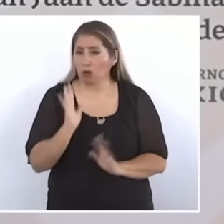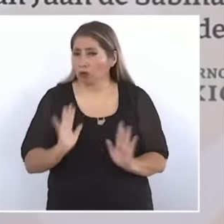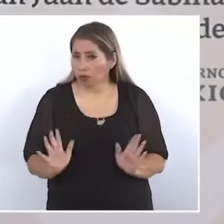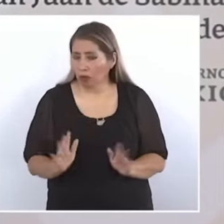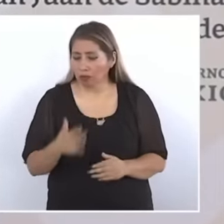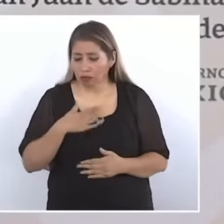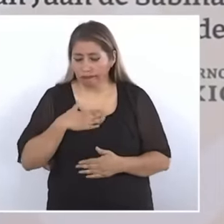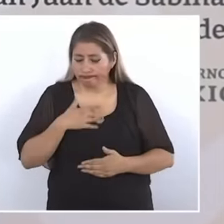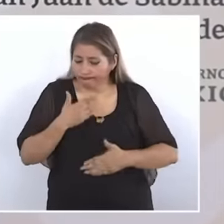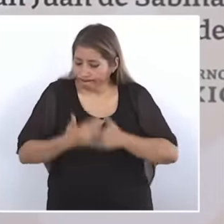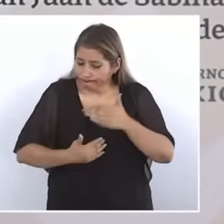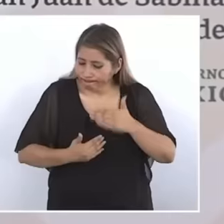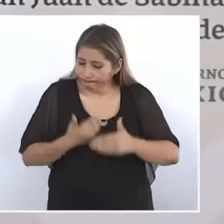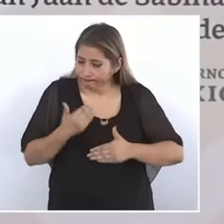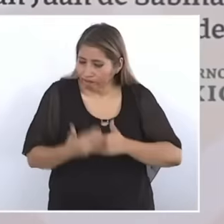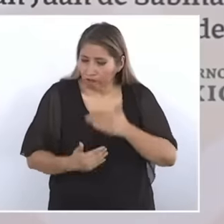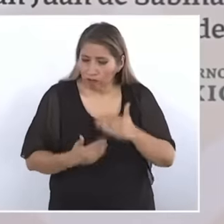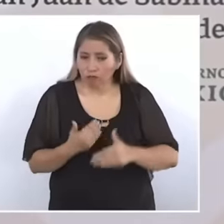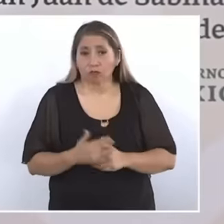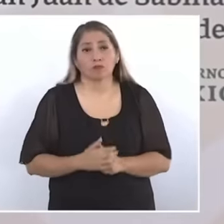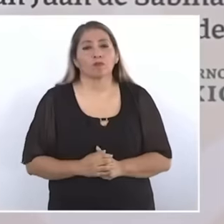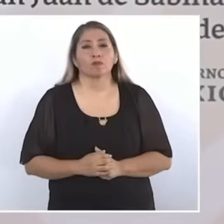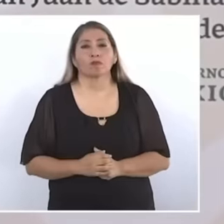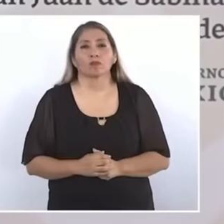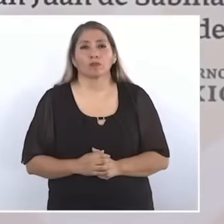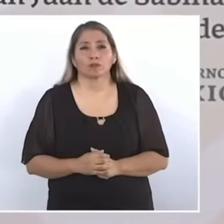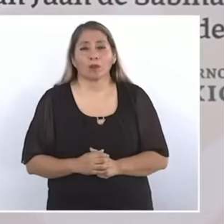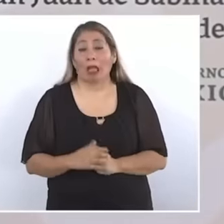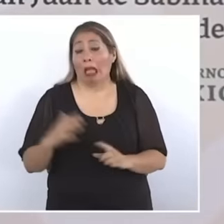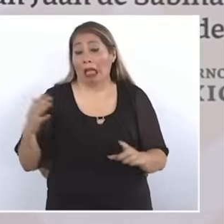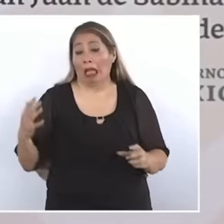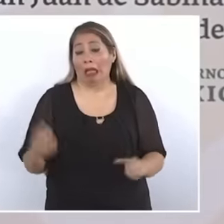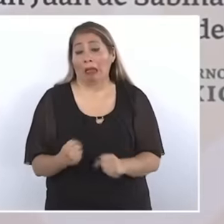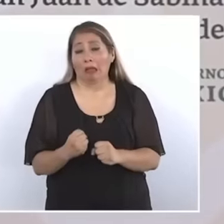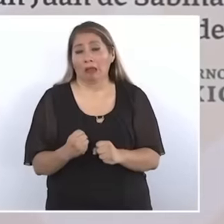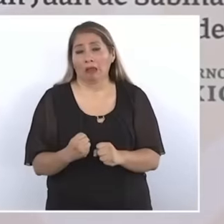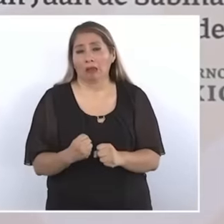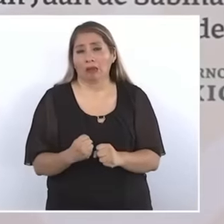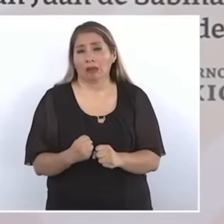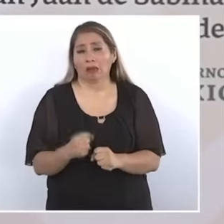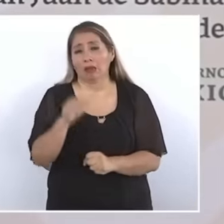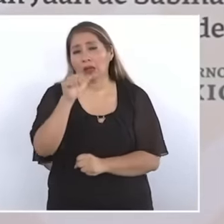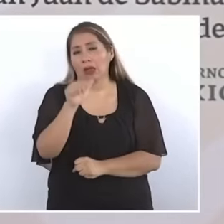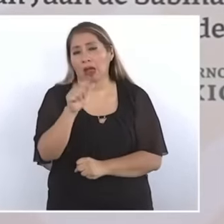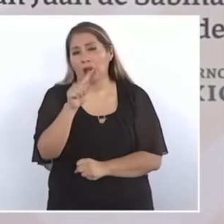have not achieved the purpose of rescuing high ovens in Mexico because there were always